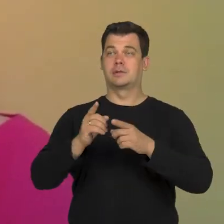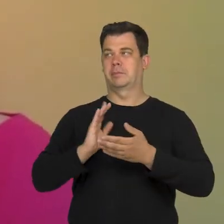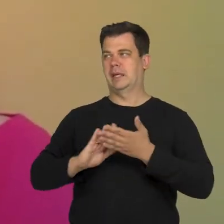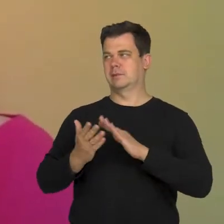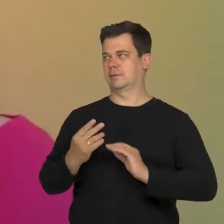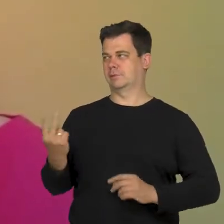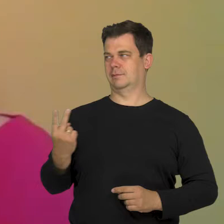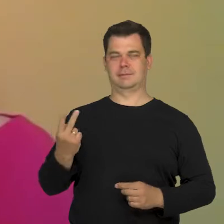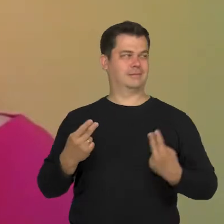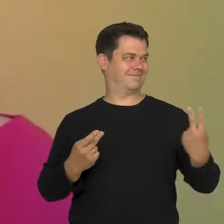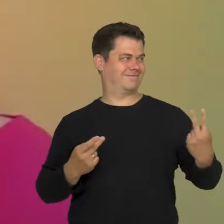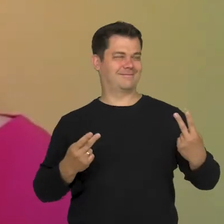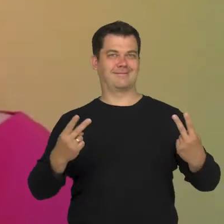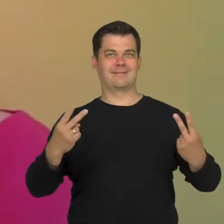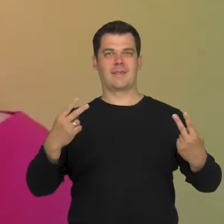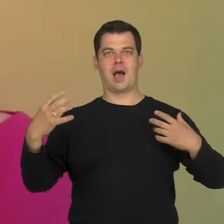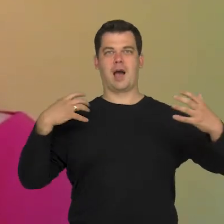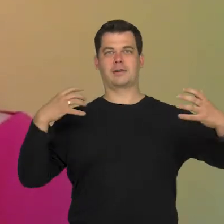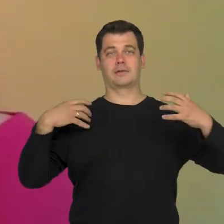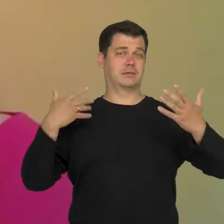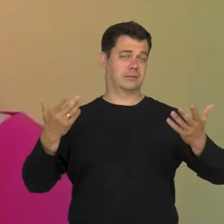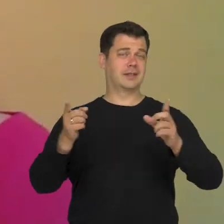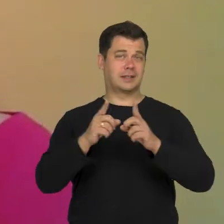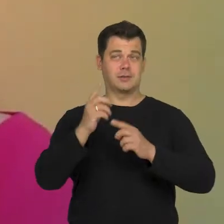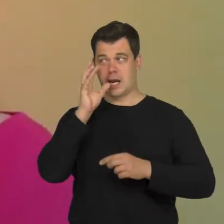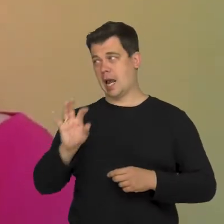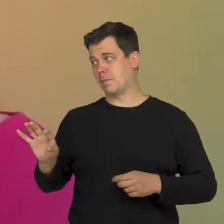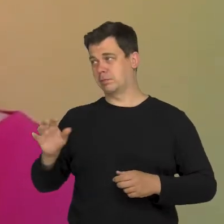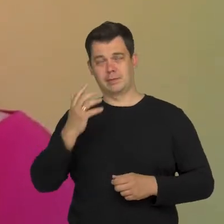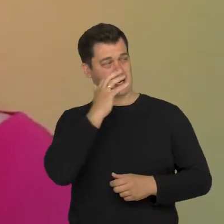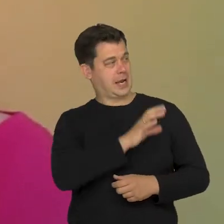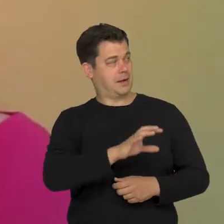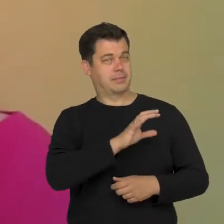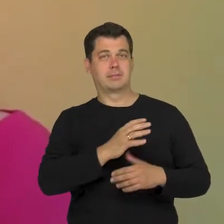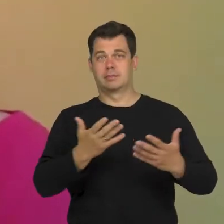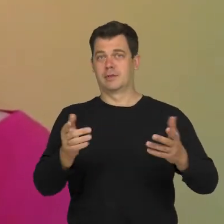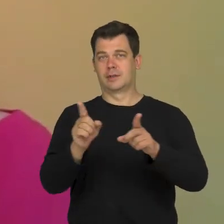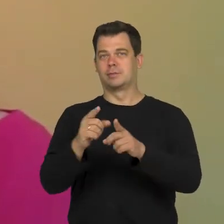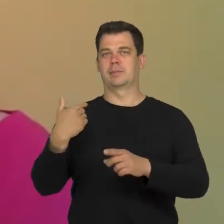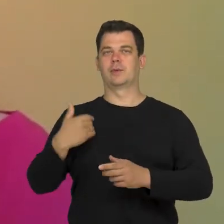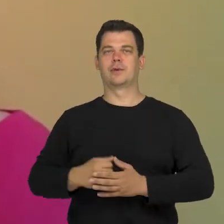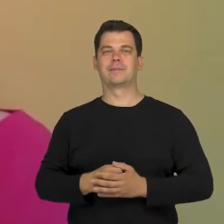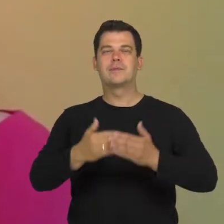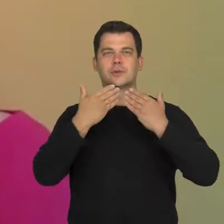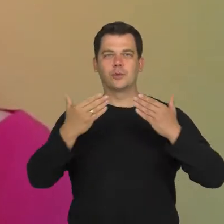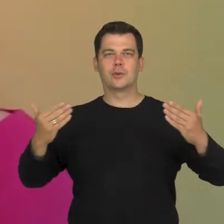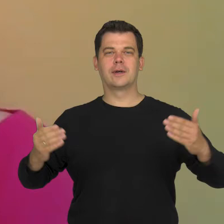because the performers also stare at each other. Thank you.